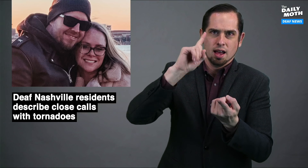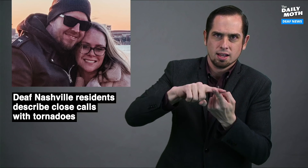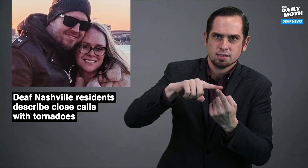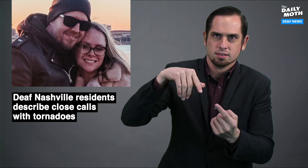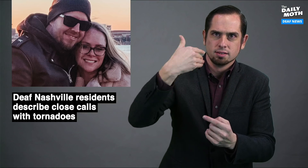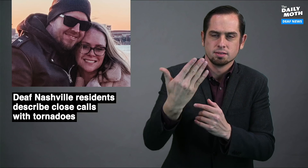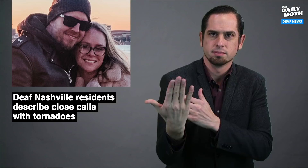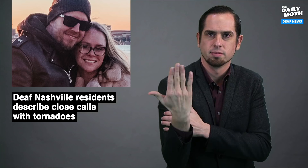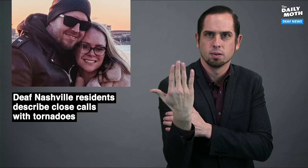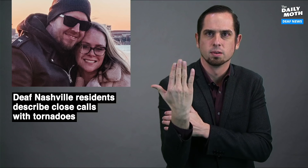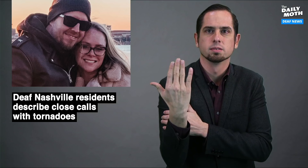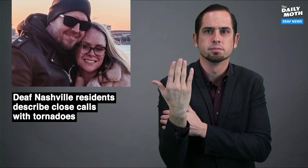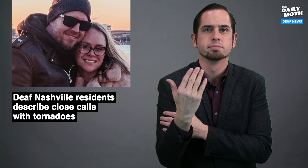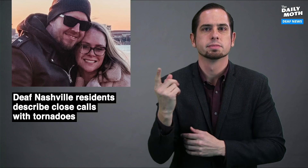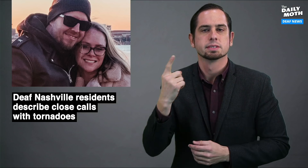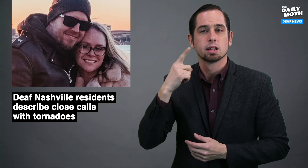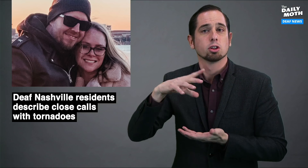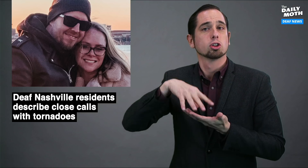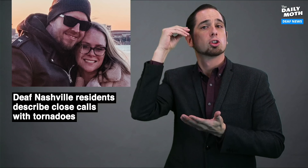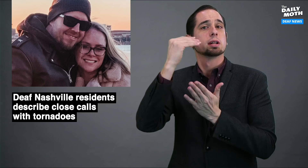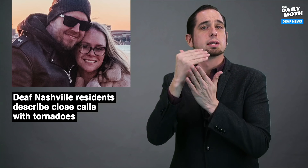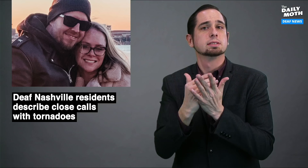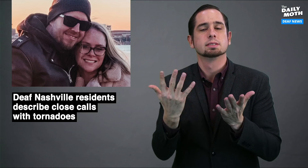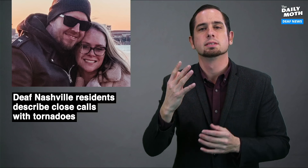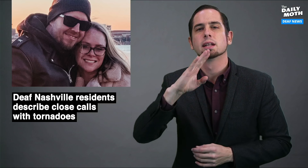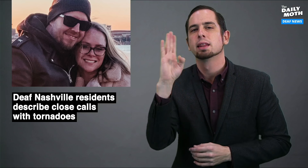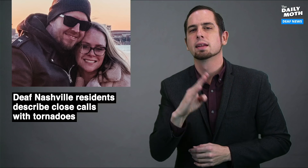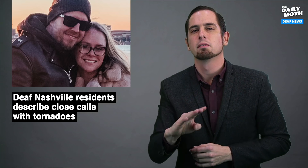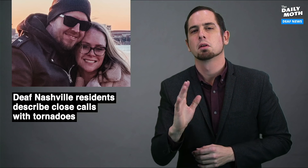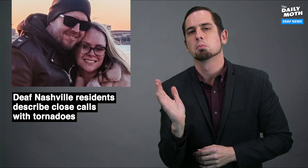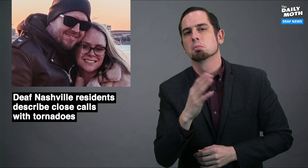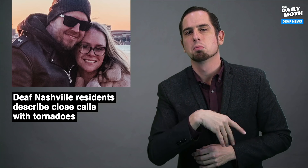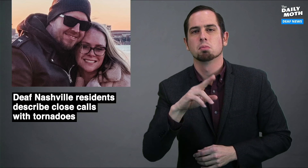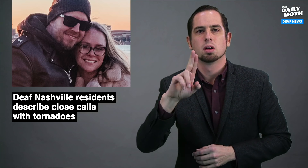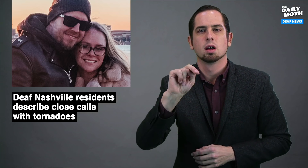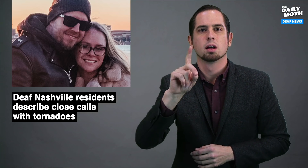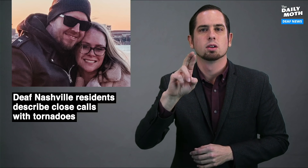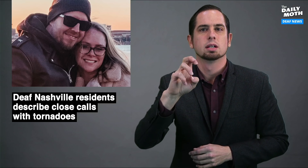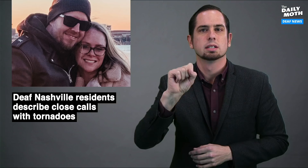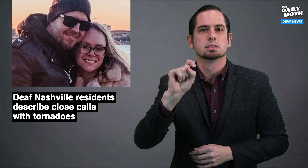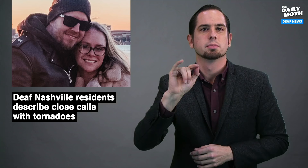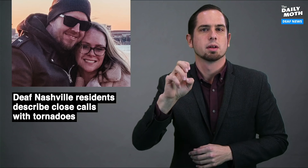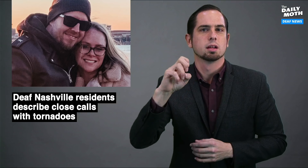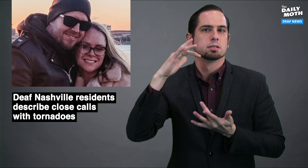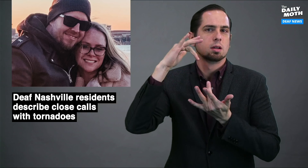until the morning. She said she learned a lesson to never underestimate